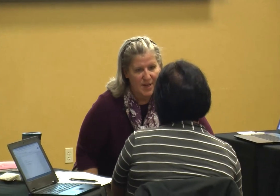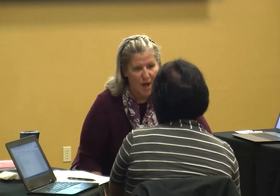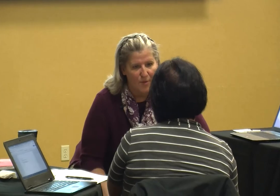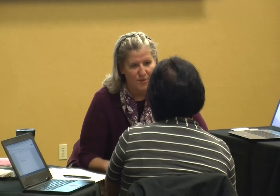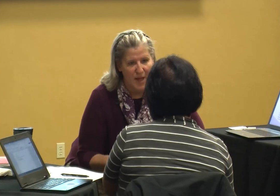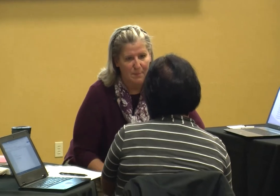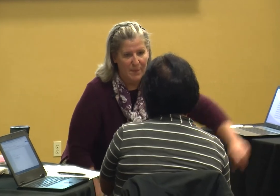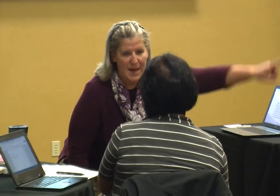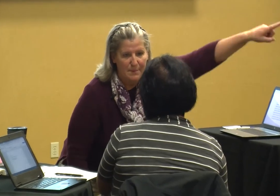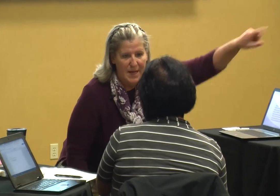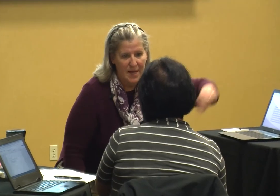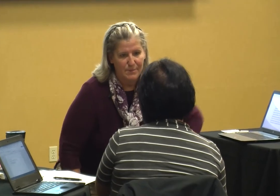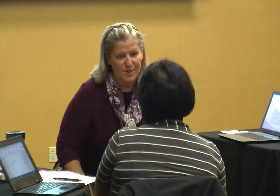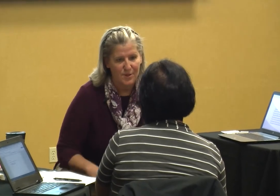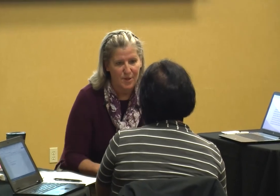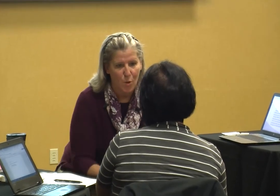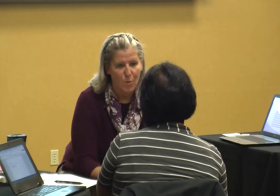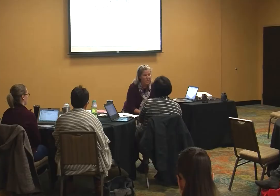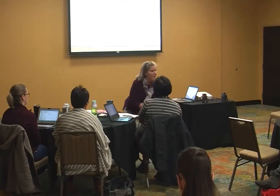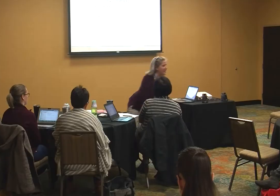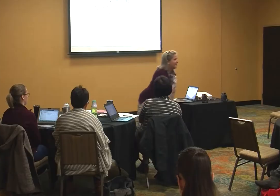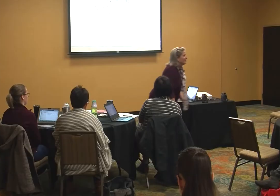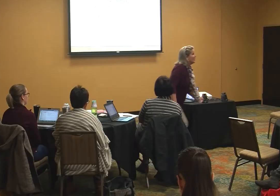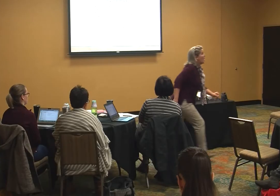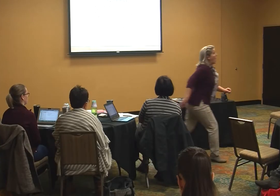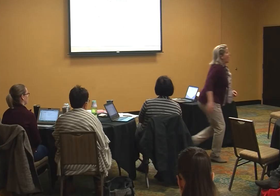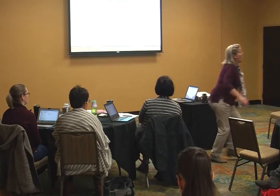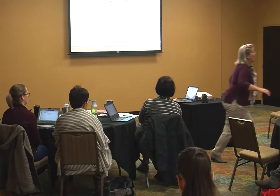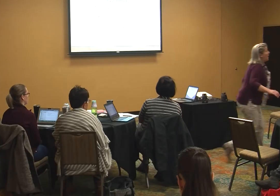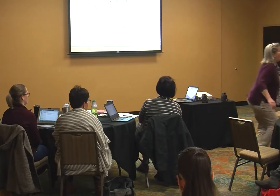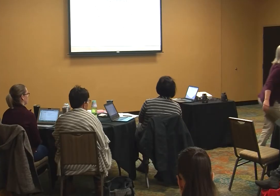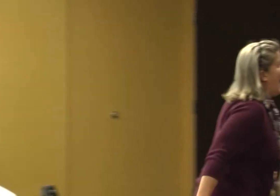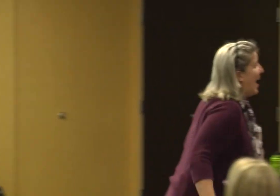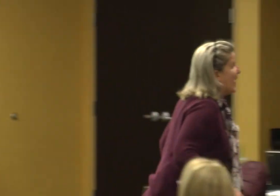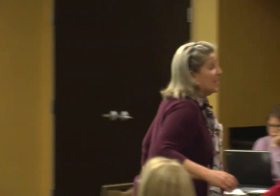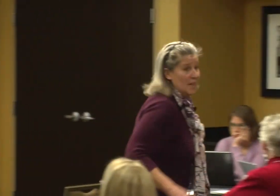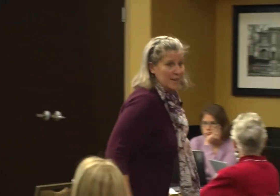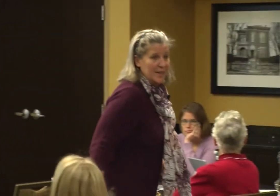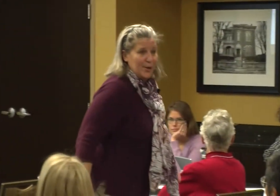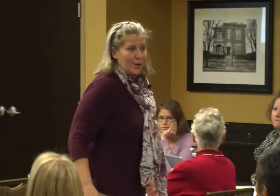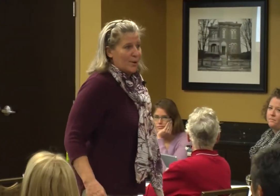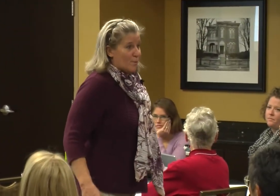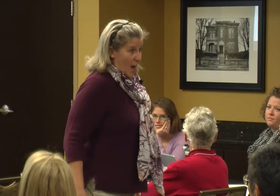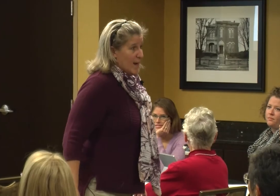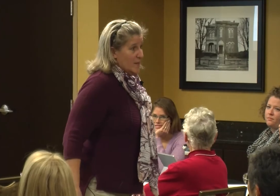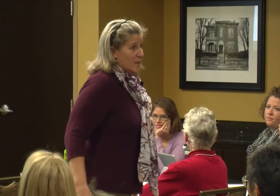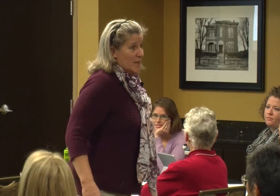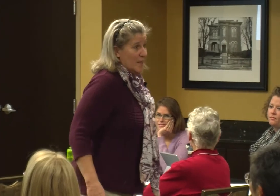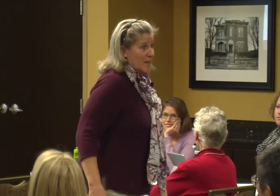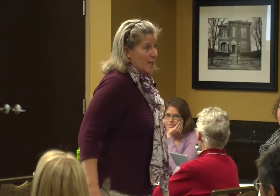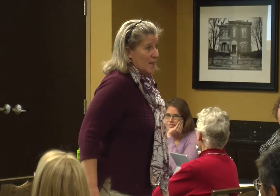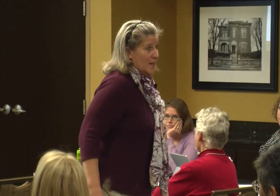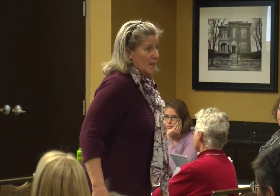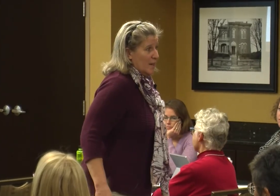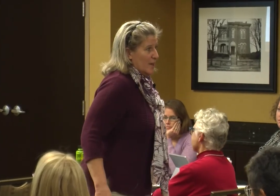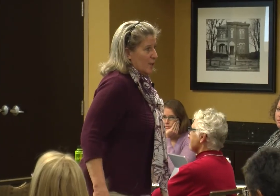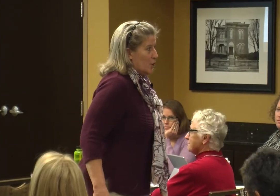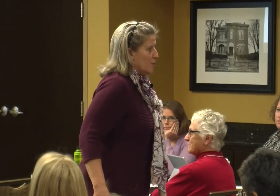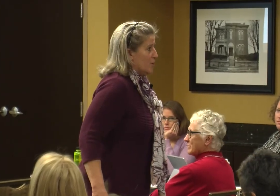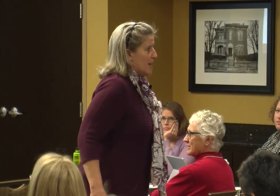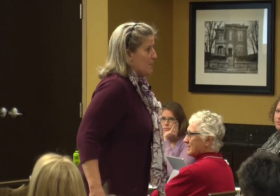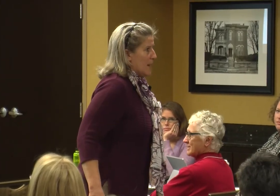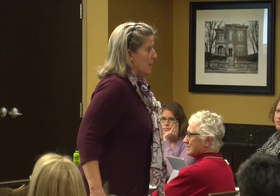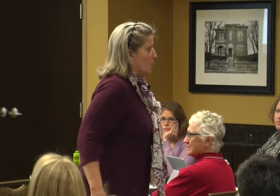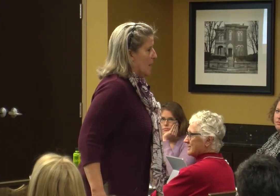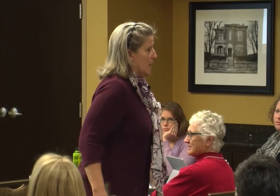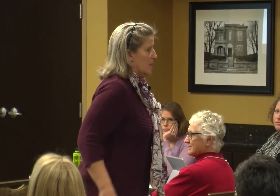then all of a sudden BAM he comes to the door what do I do oh hi right you need me what huh